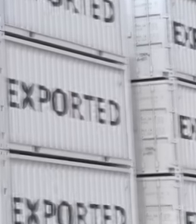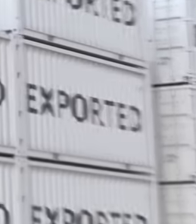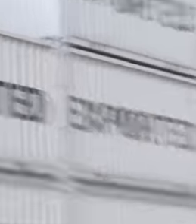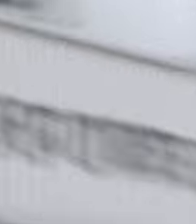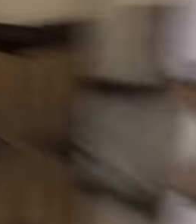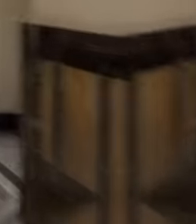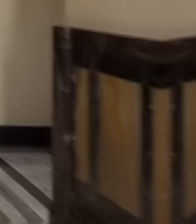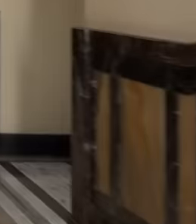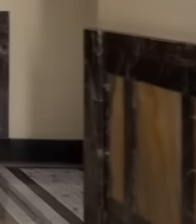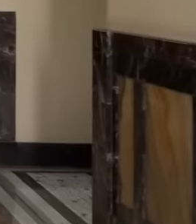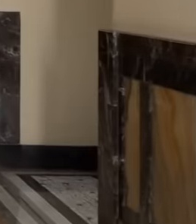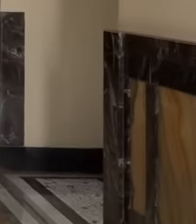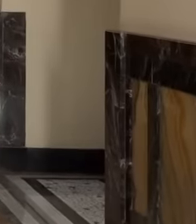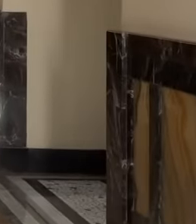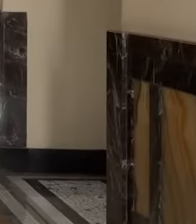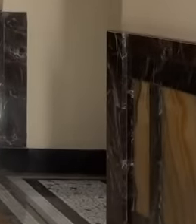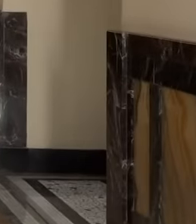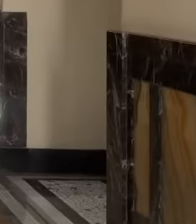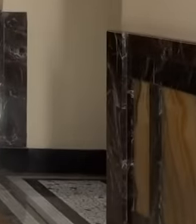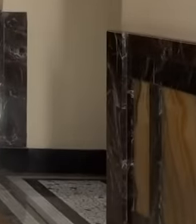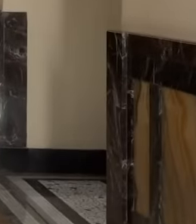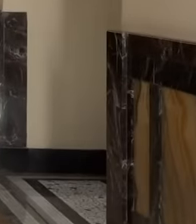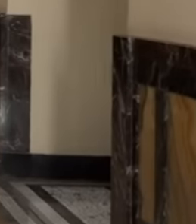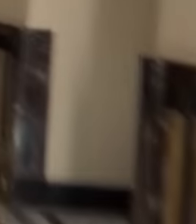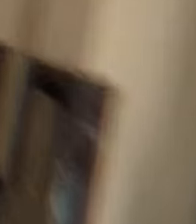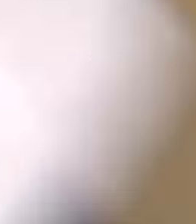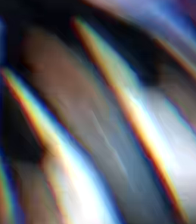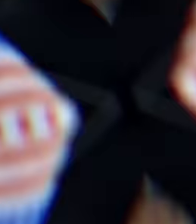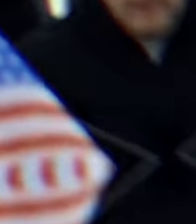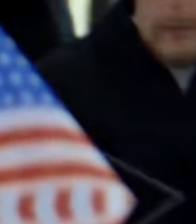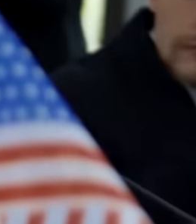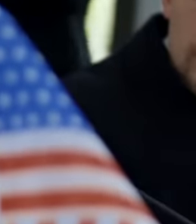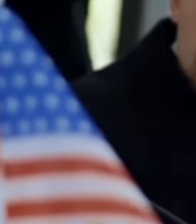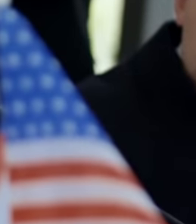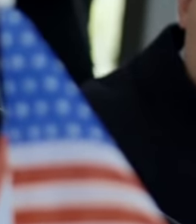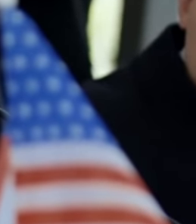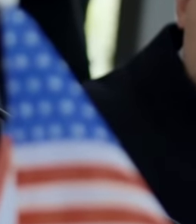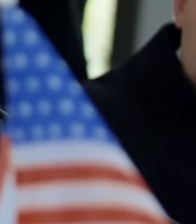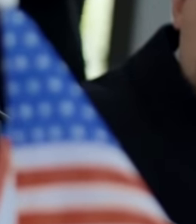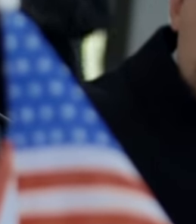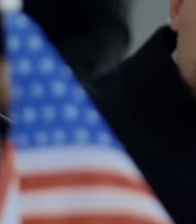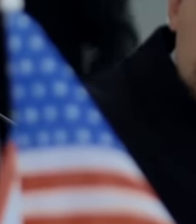in this context, President López Obrador held a meeting with